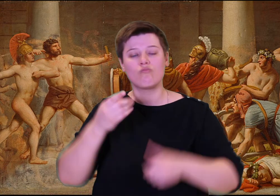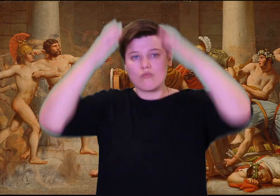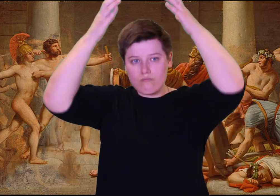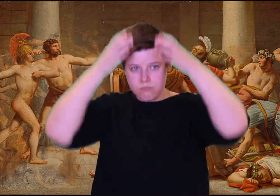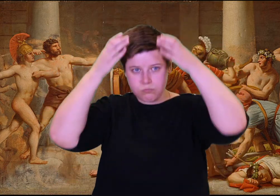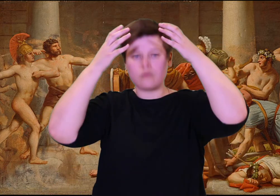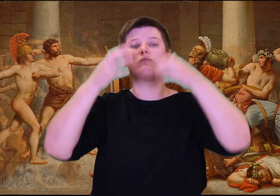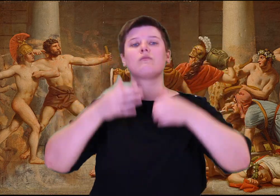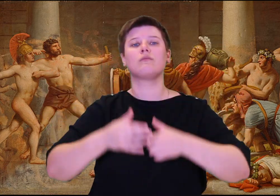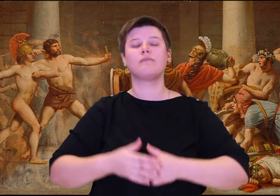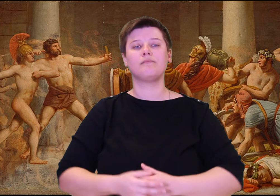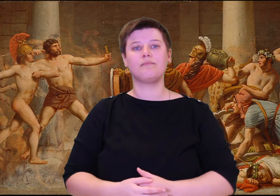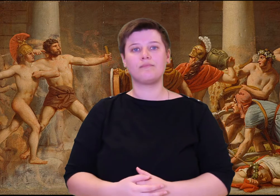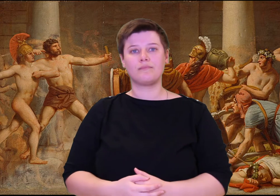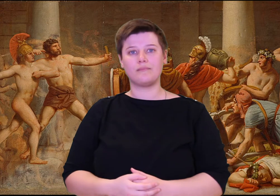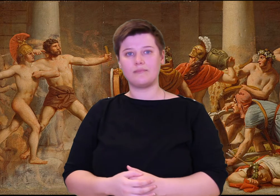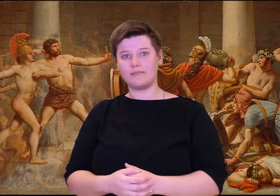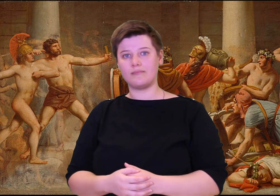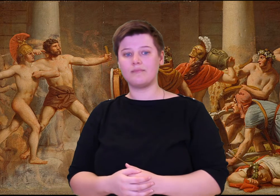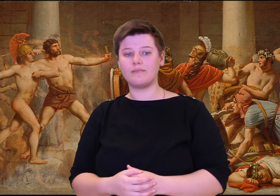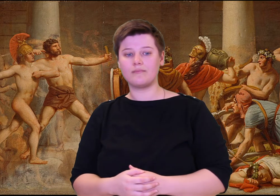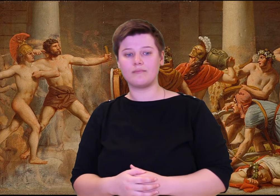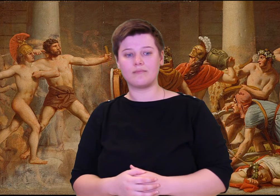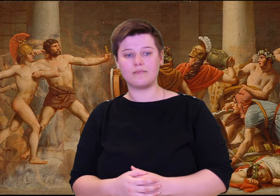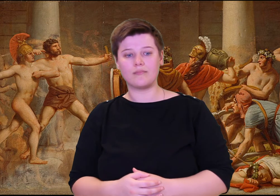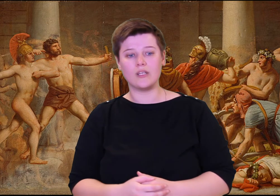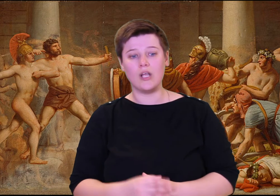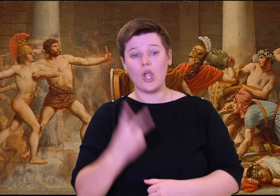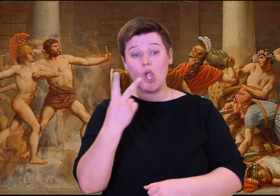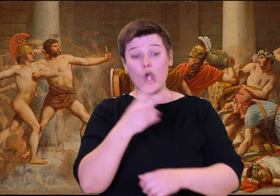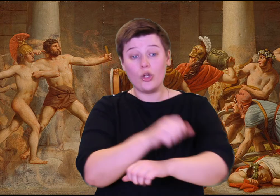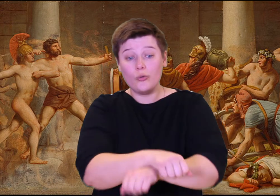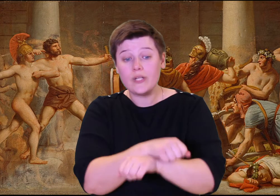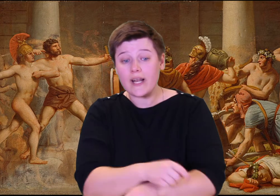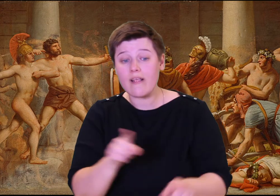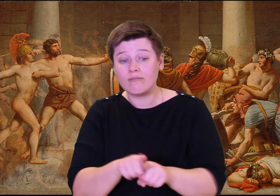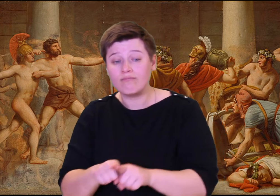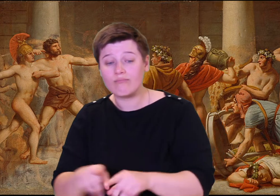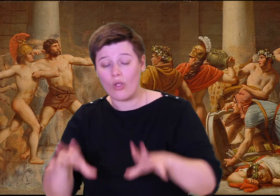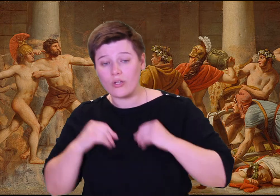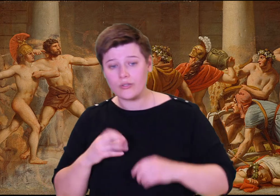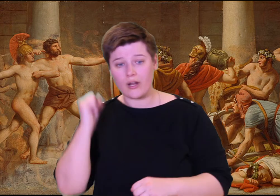Telemachus stepped in and thrust his bronze spear through him from behind, ramming it